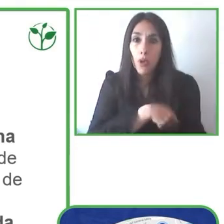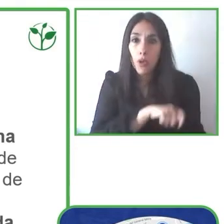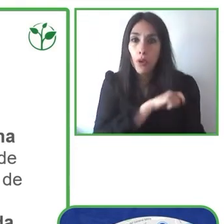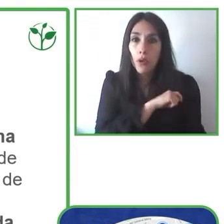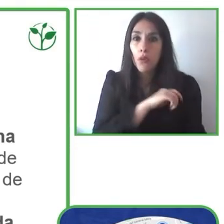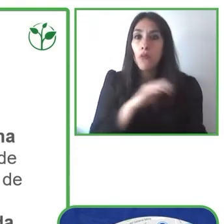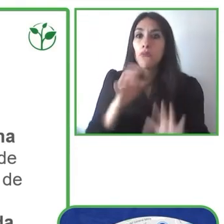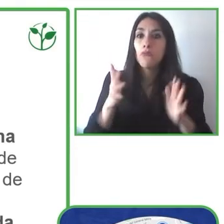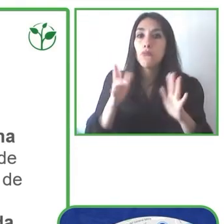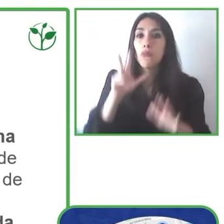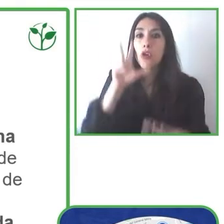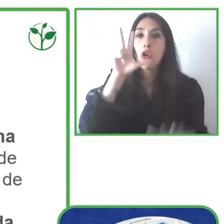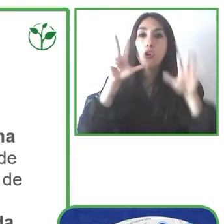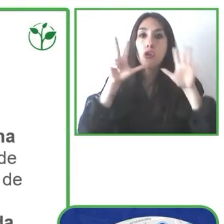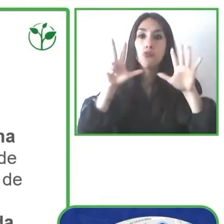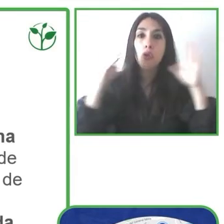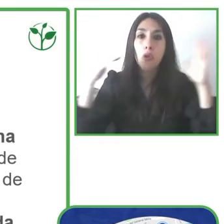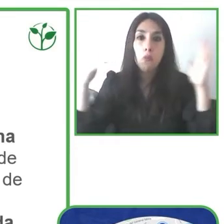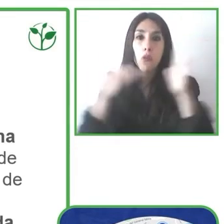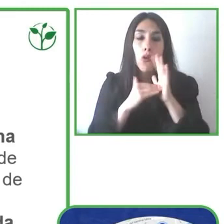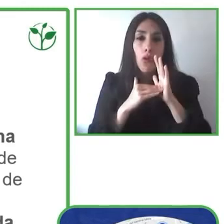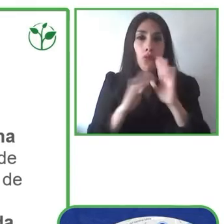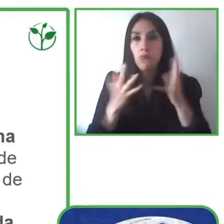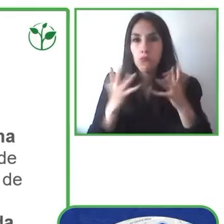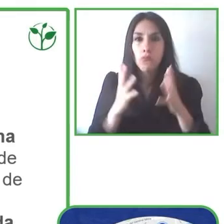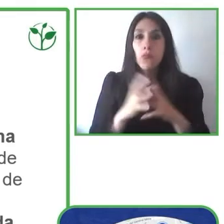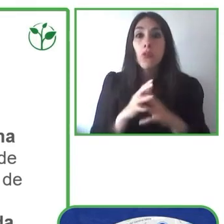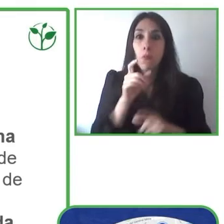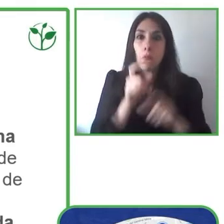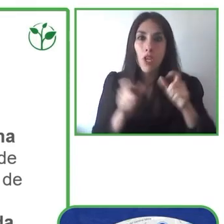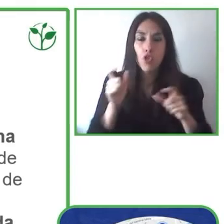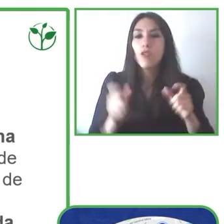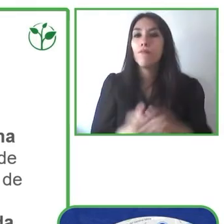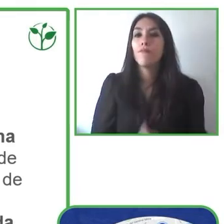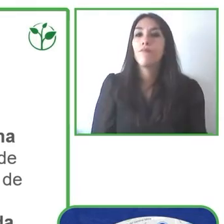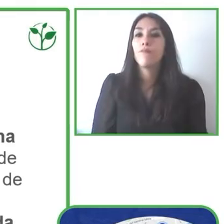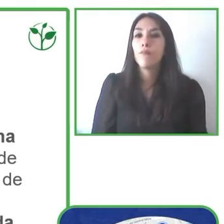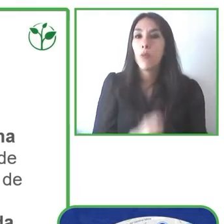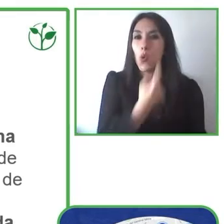localities and if you wanted to travel and you needed to have to download each